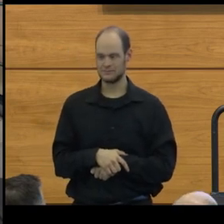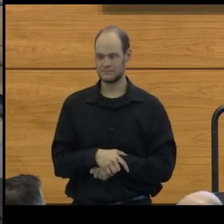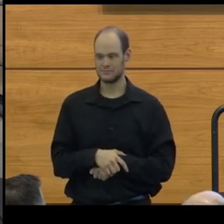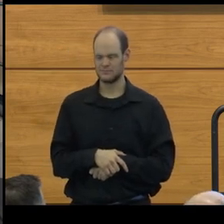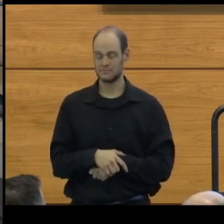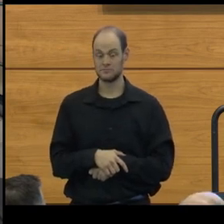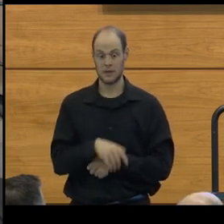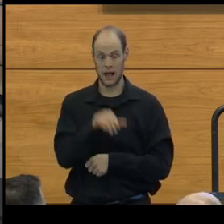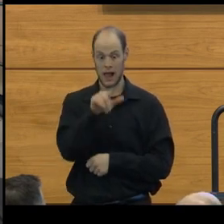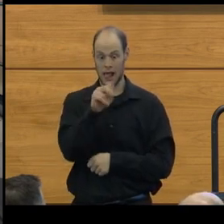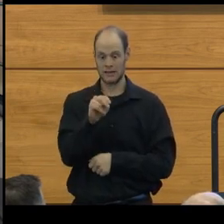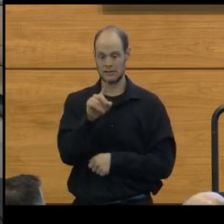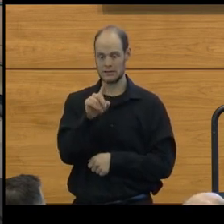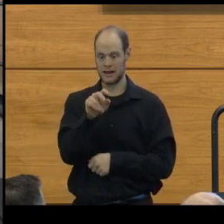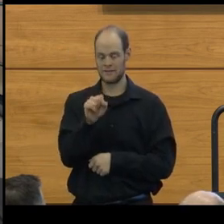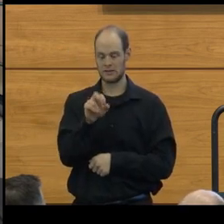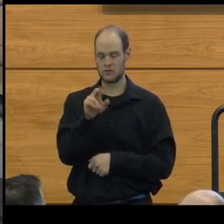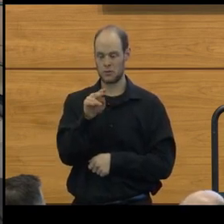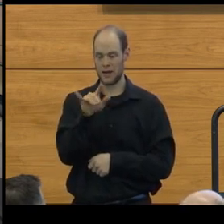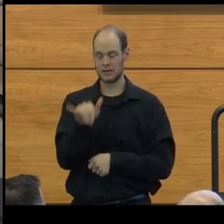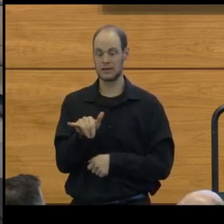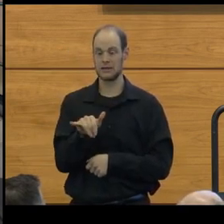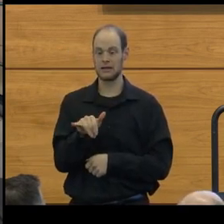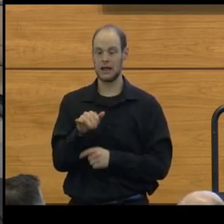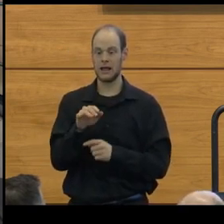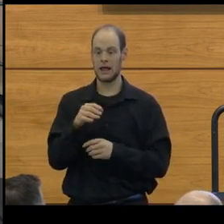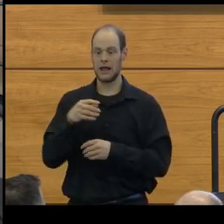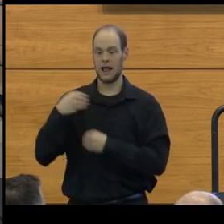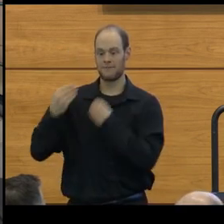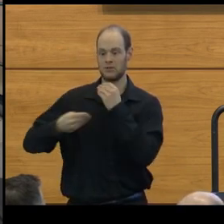Alison Davis Rabosky, evolutionary ecologist